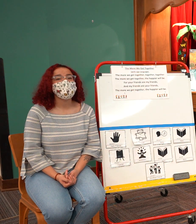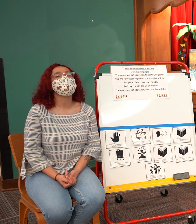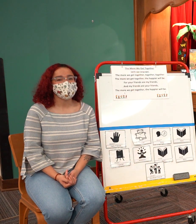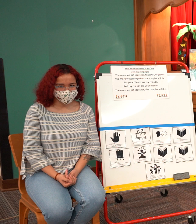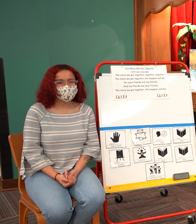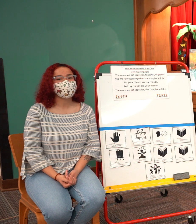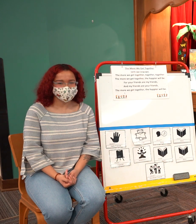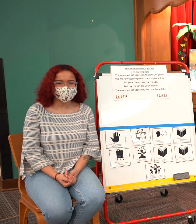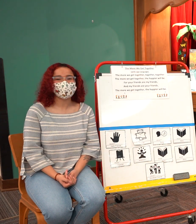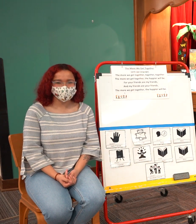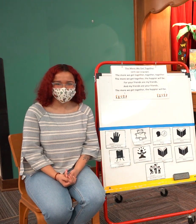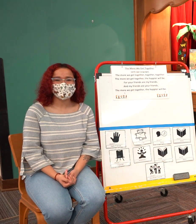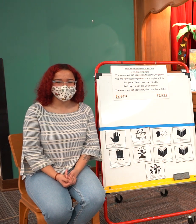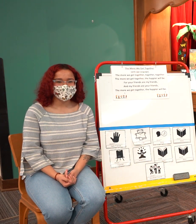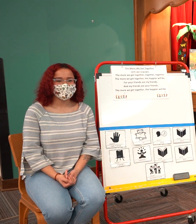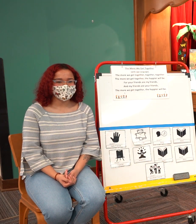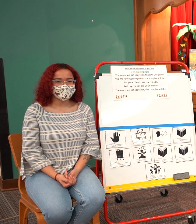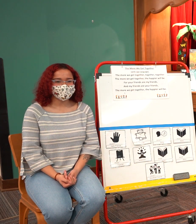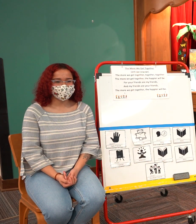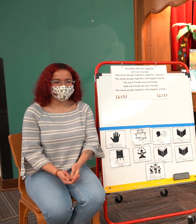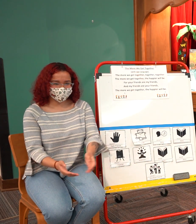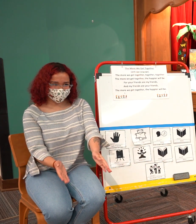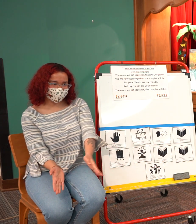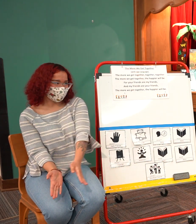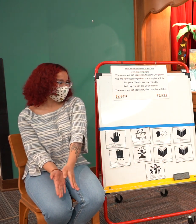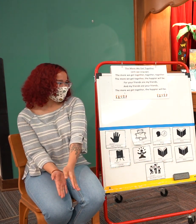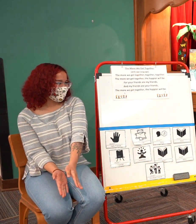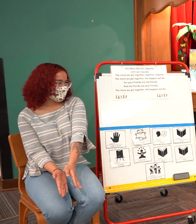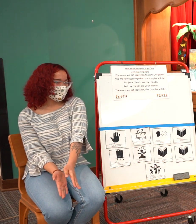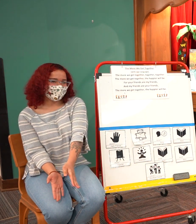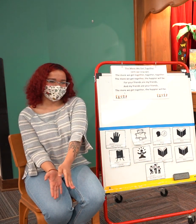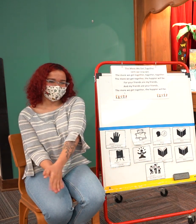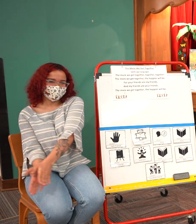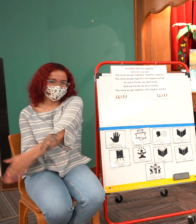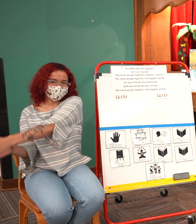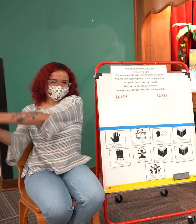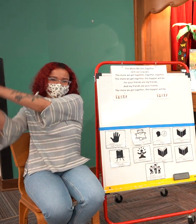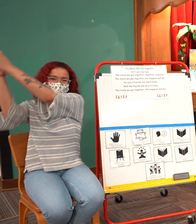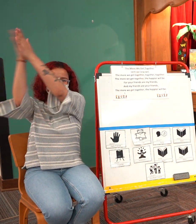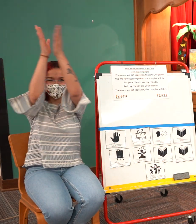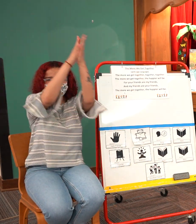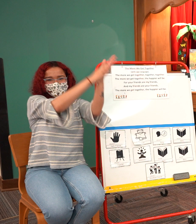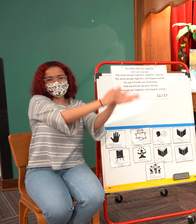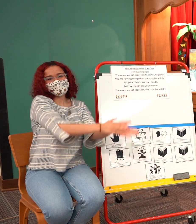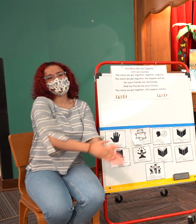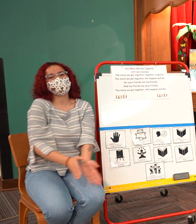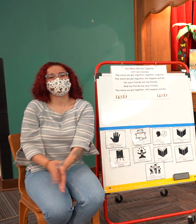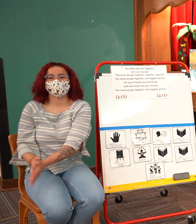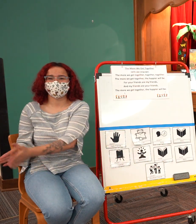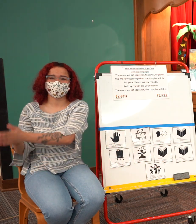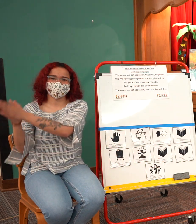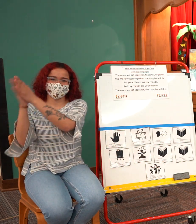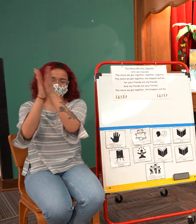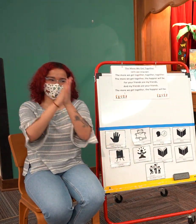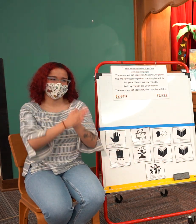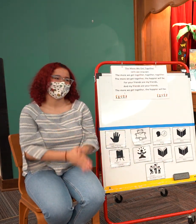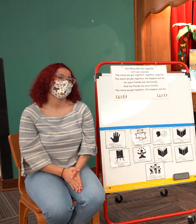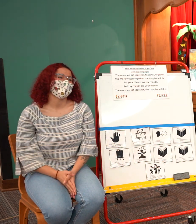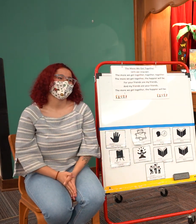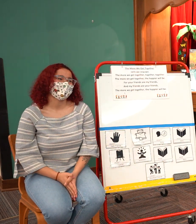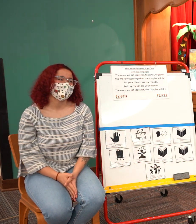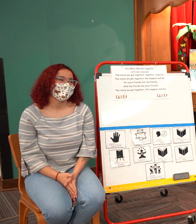helping us do this as well can you do a big round of applause for them too with me here